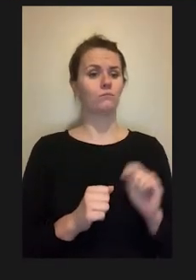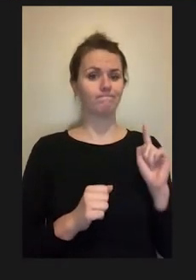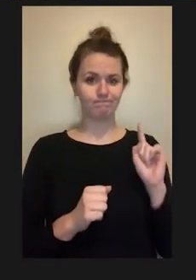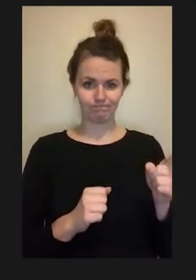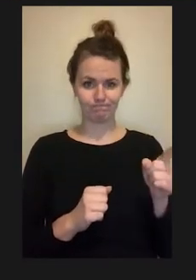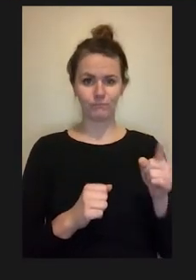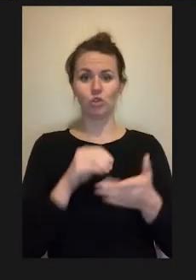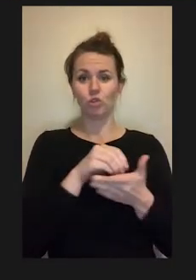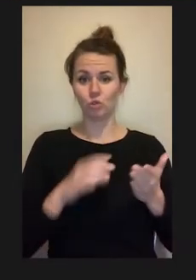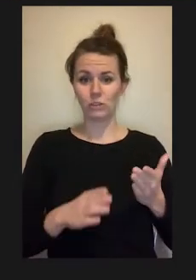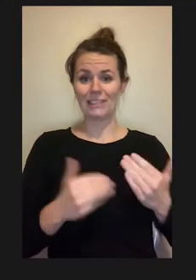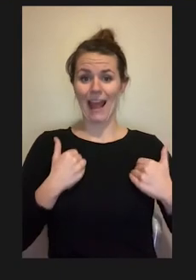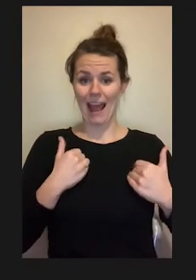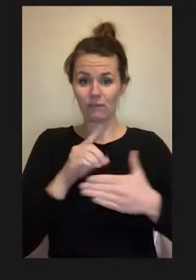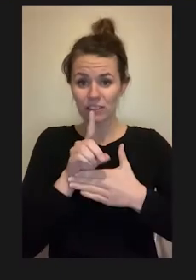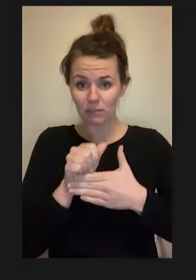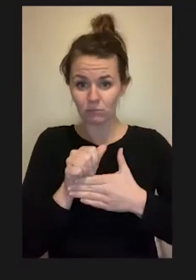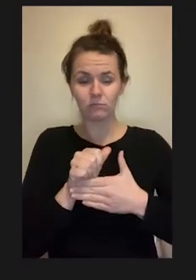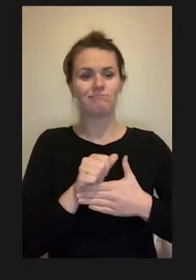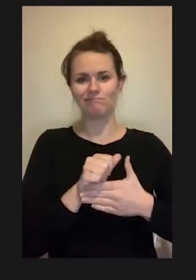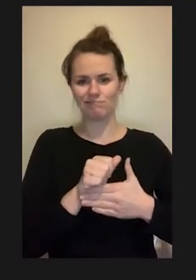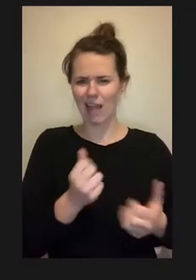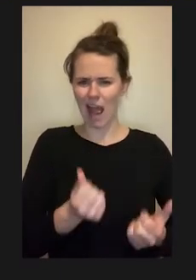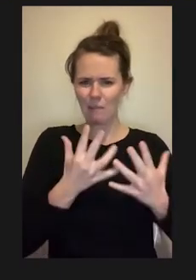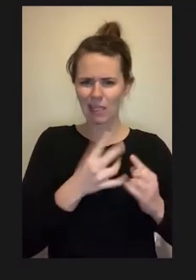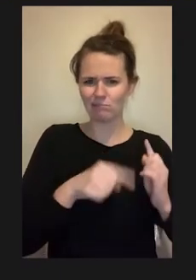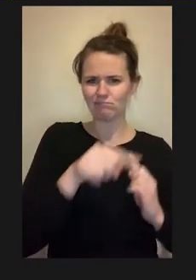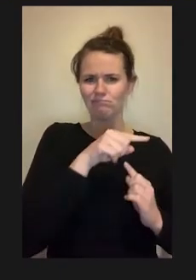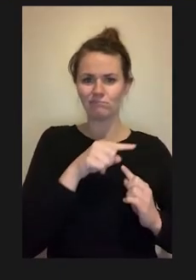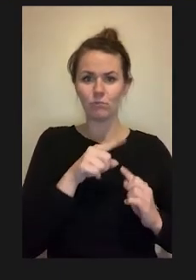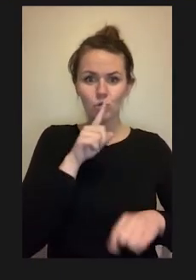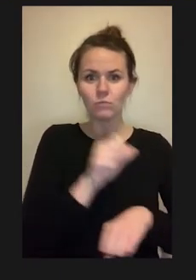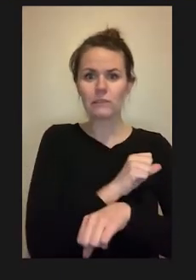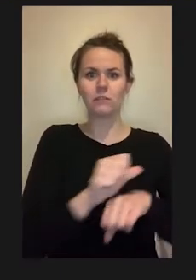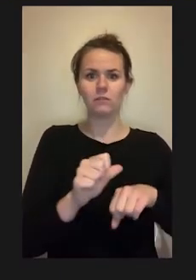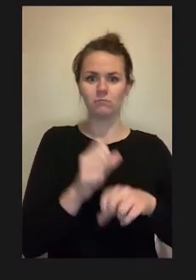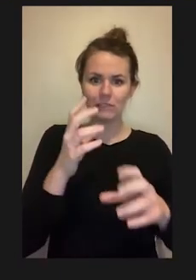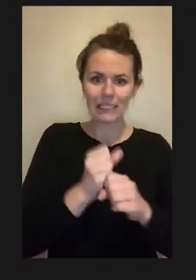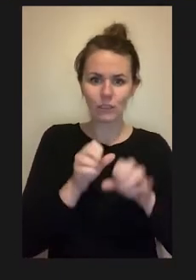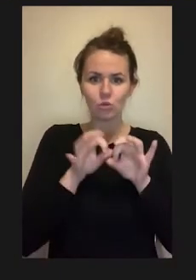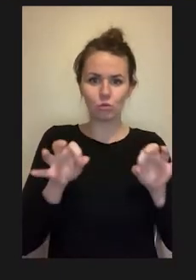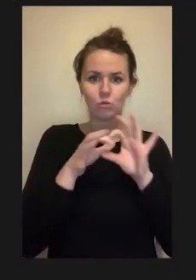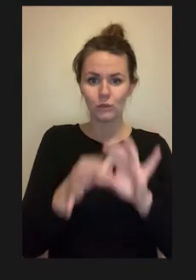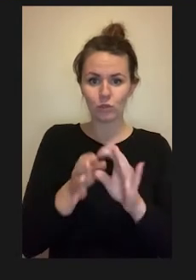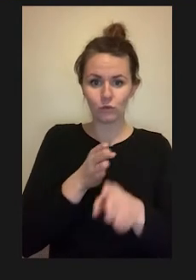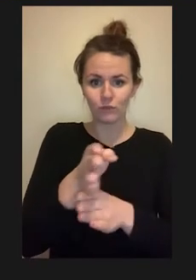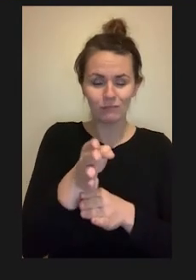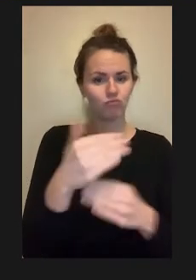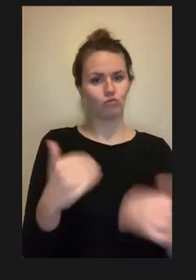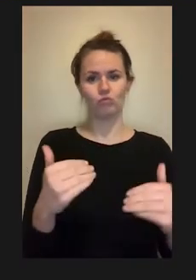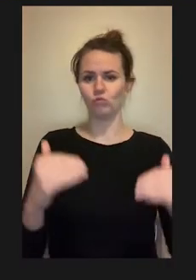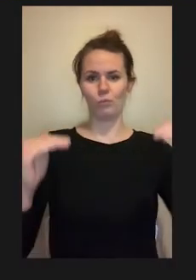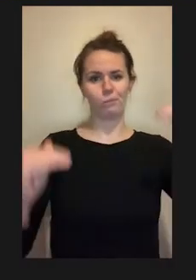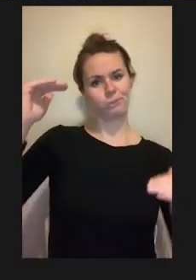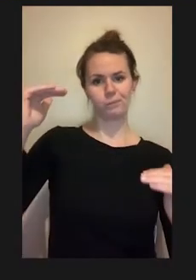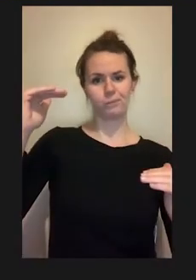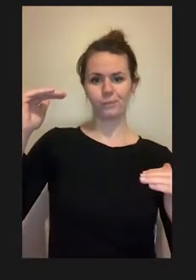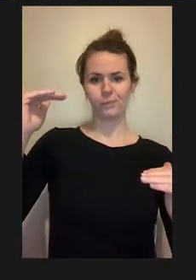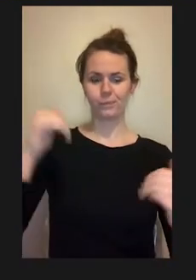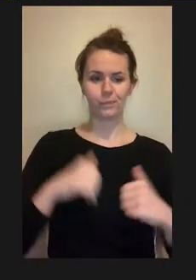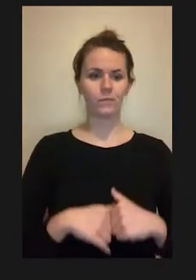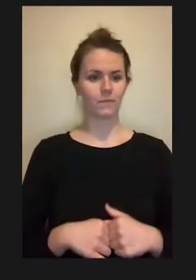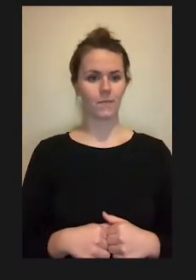get a career in STEM is quite low. The attrition rate is very severe of students with disabilities